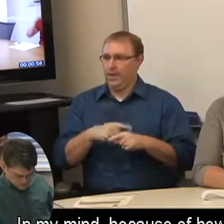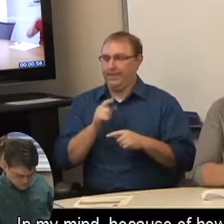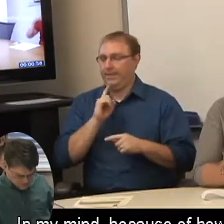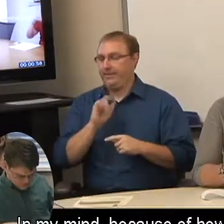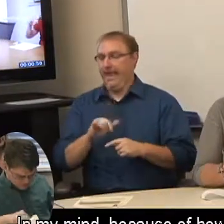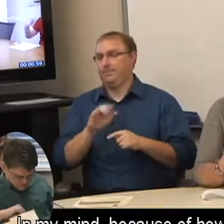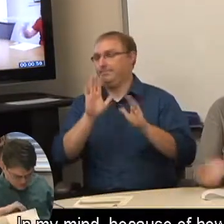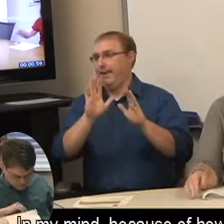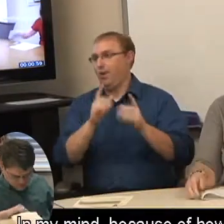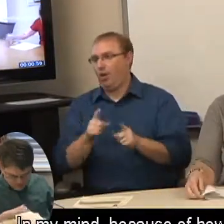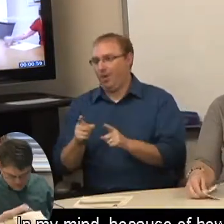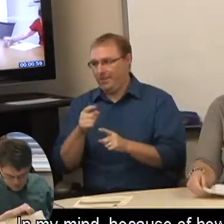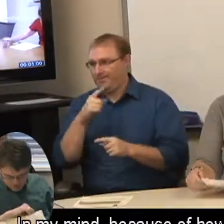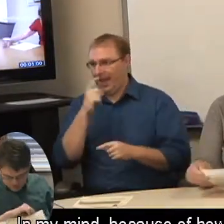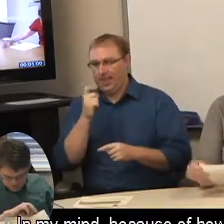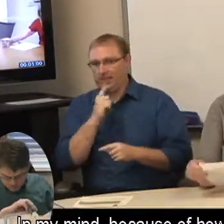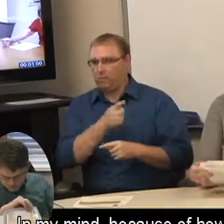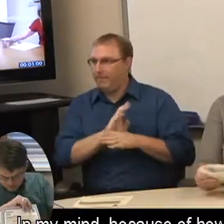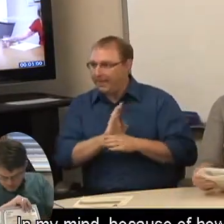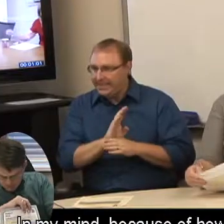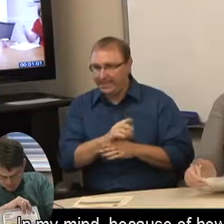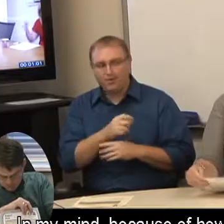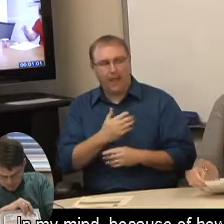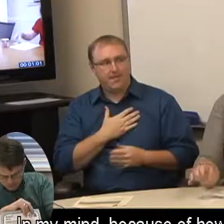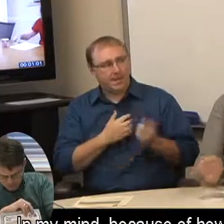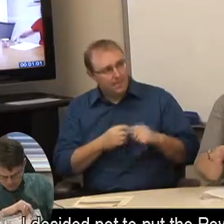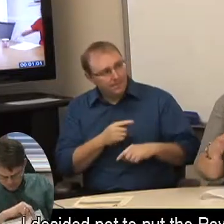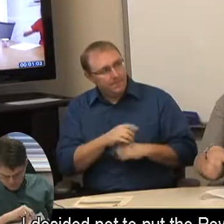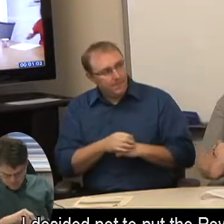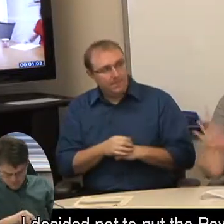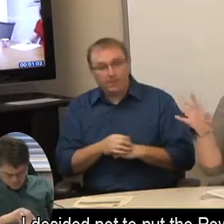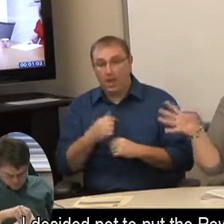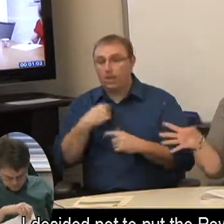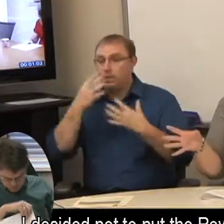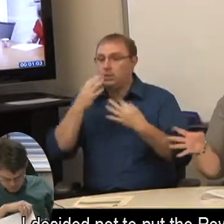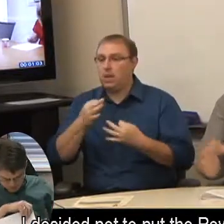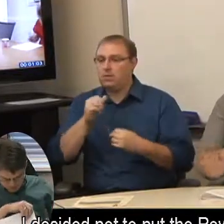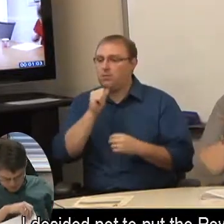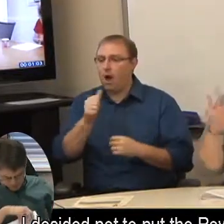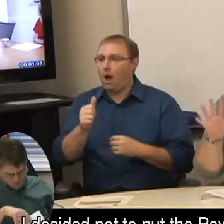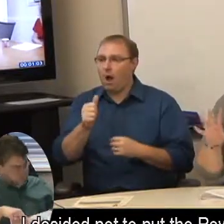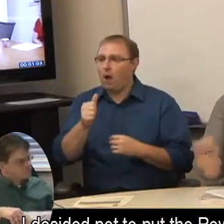In my mind, because of how busy he is. I decided not to put the PowerPoint up